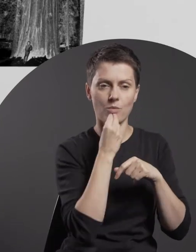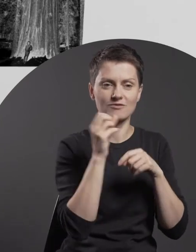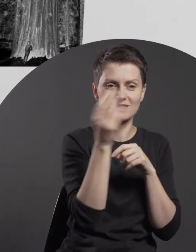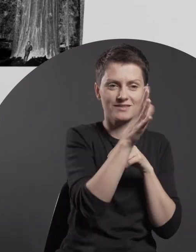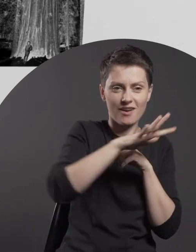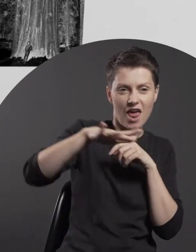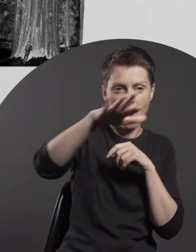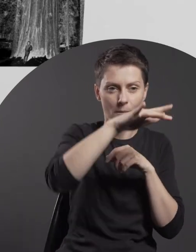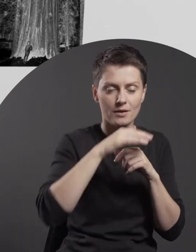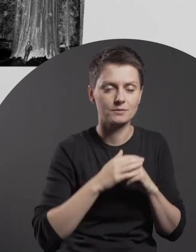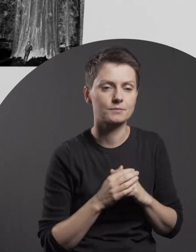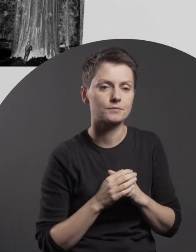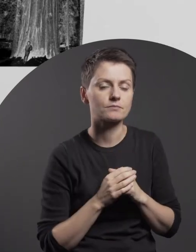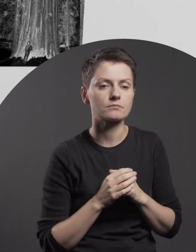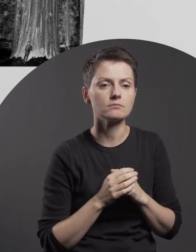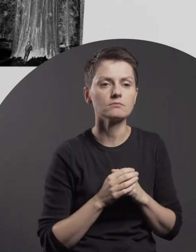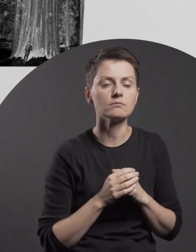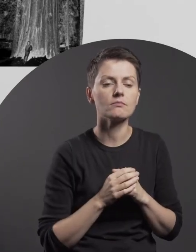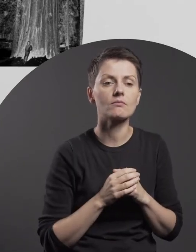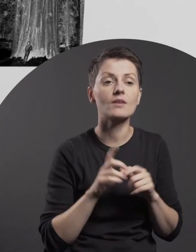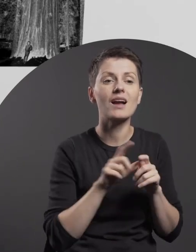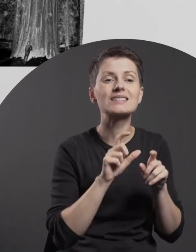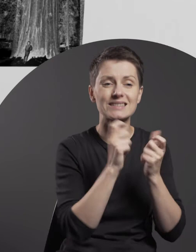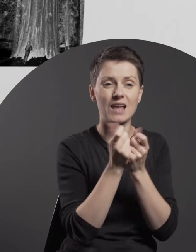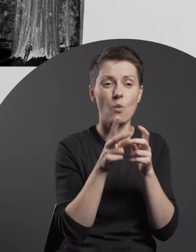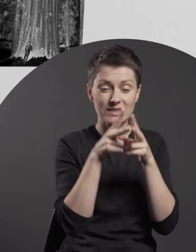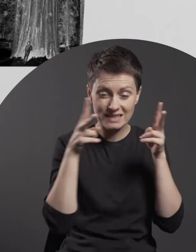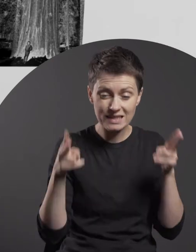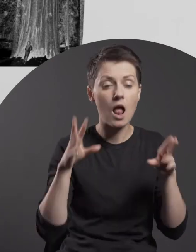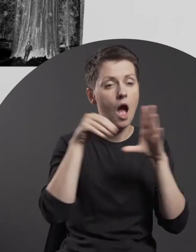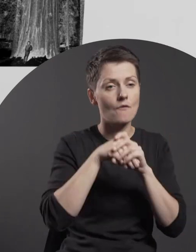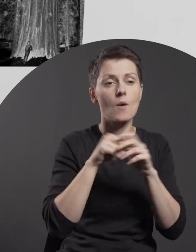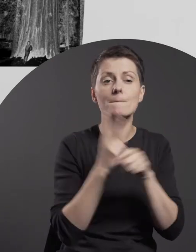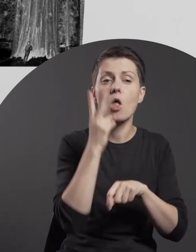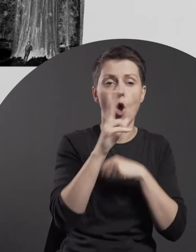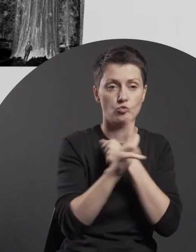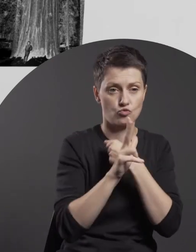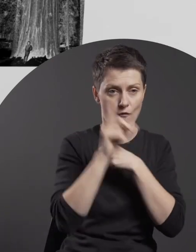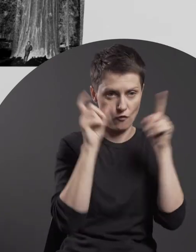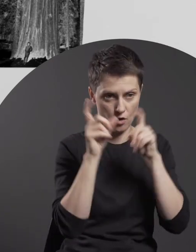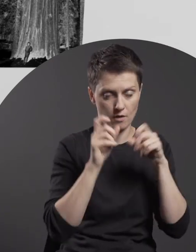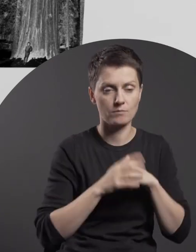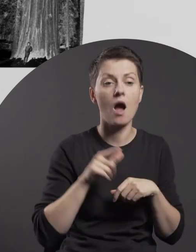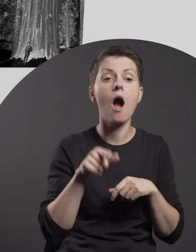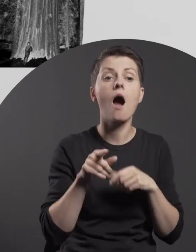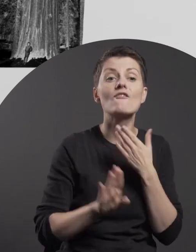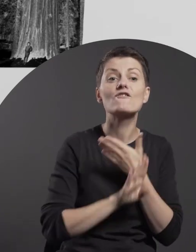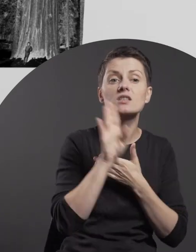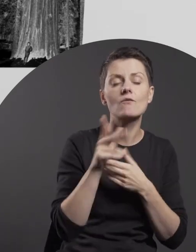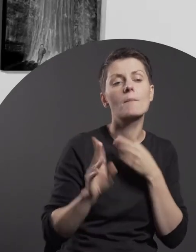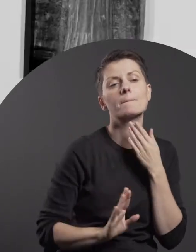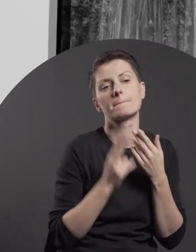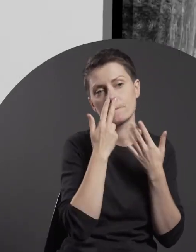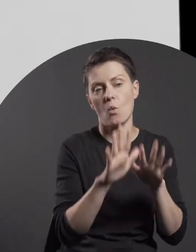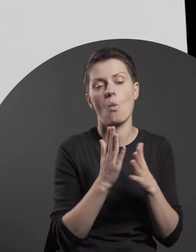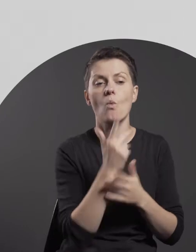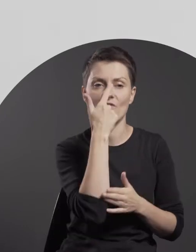The entire cycle comprises 80 photographs, while the current exhibition shows only two selected works